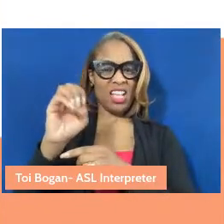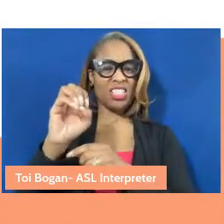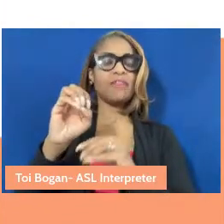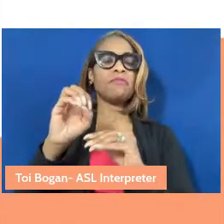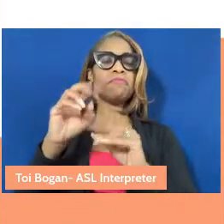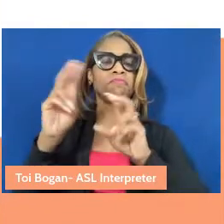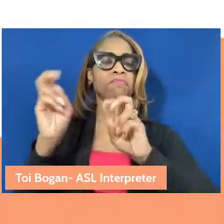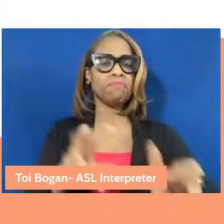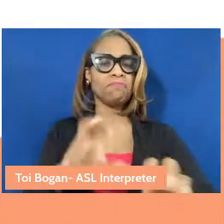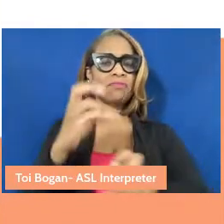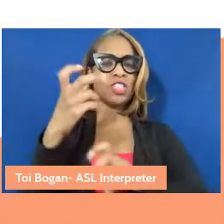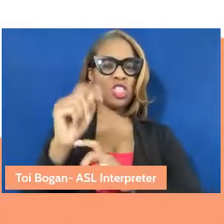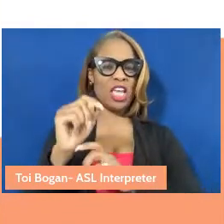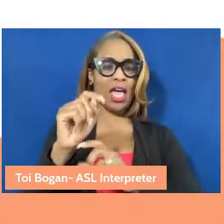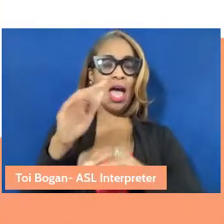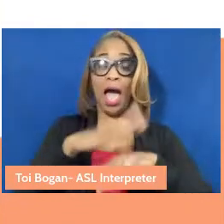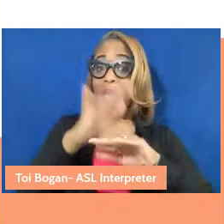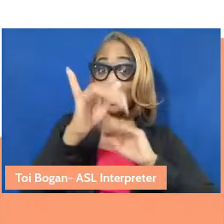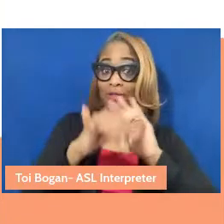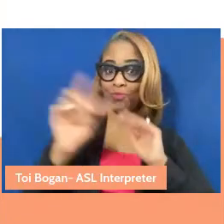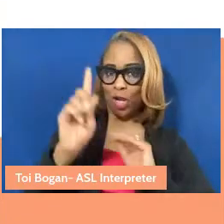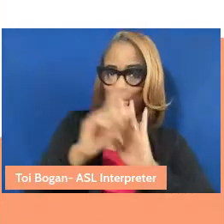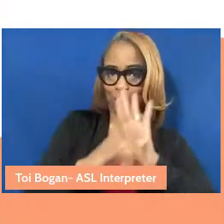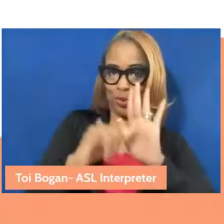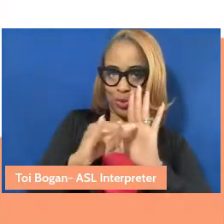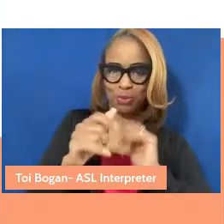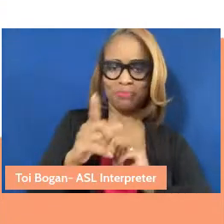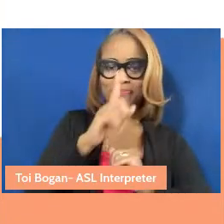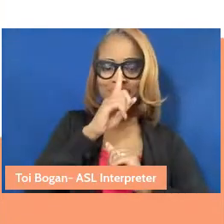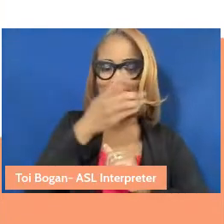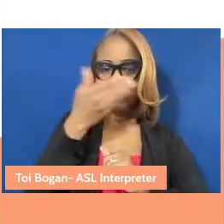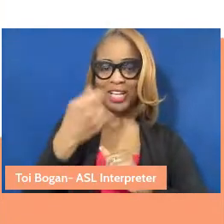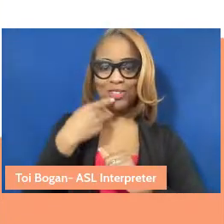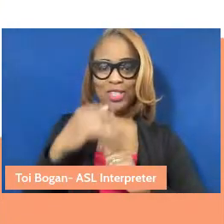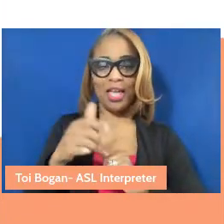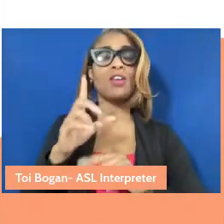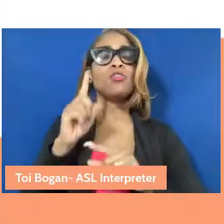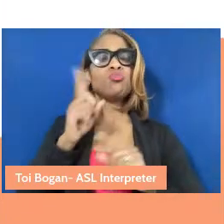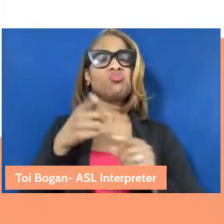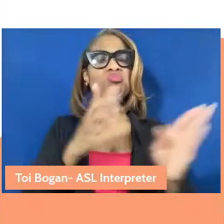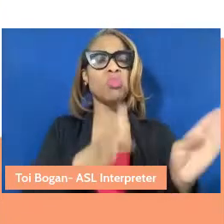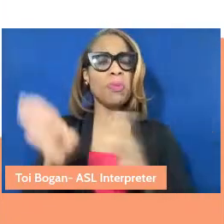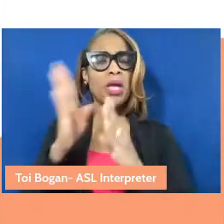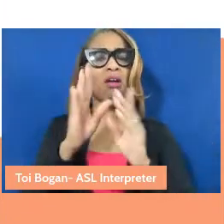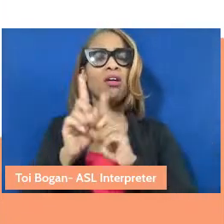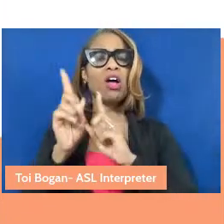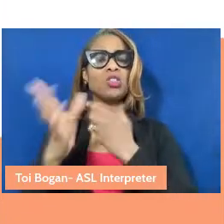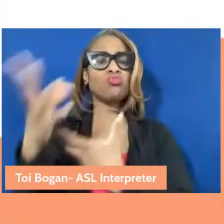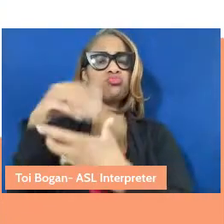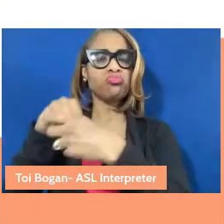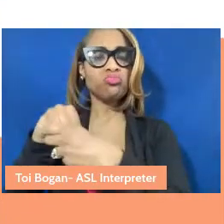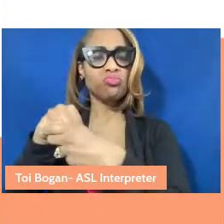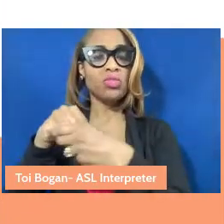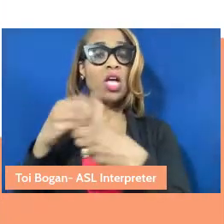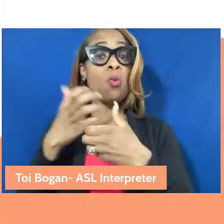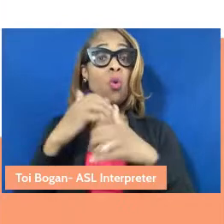didn't say that earlier. Pardon. To engage with the repair. I would like to introduce today